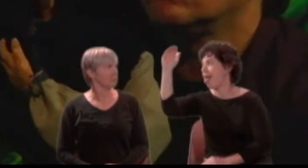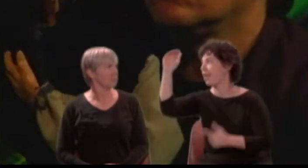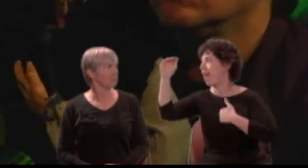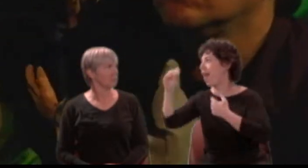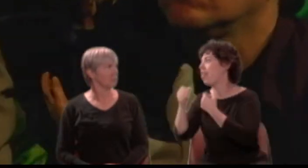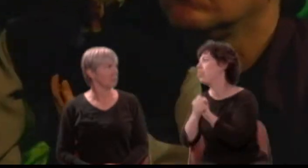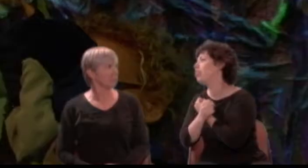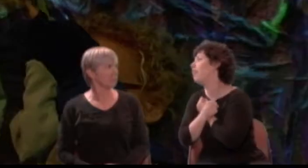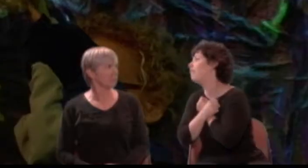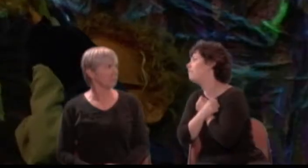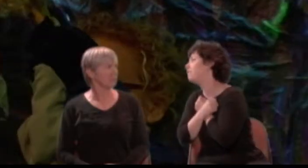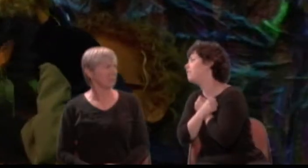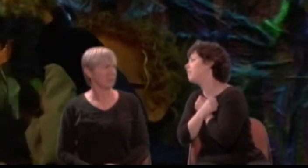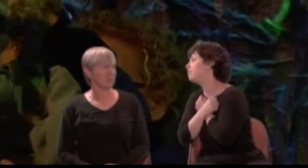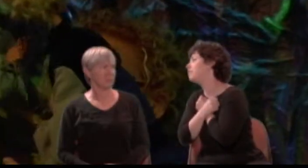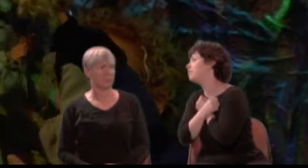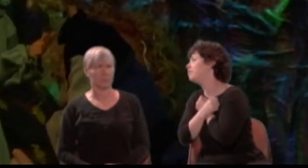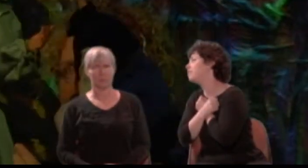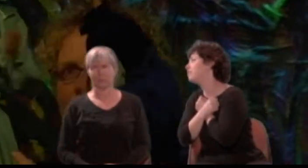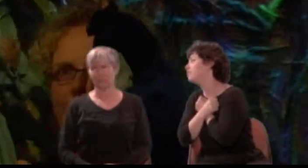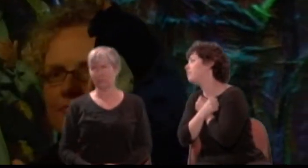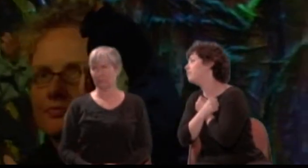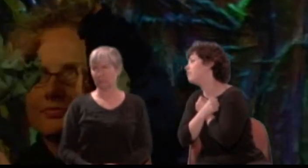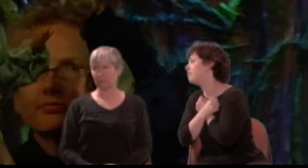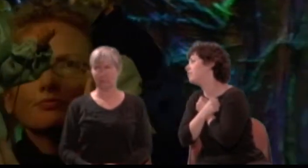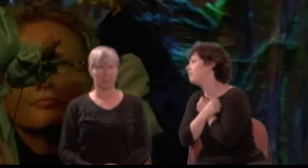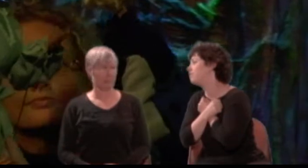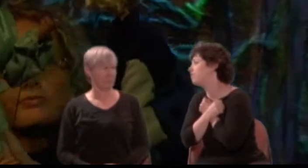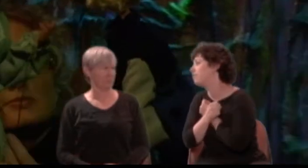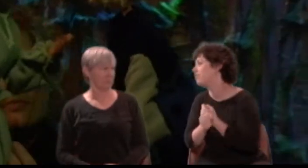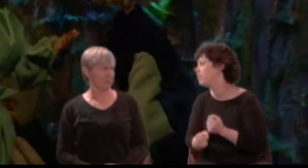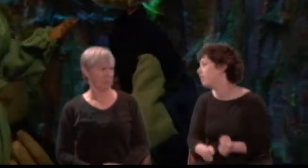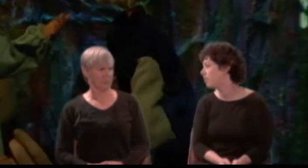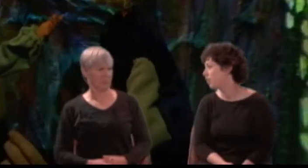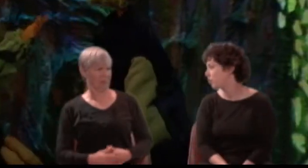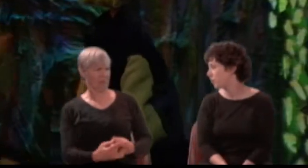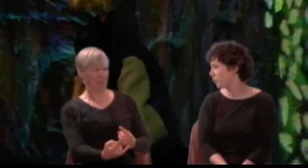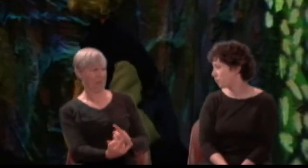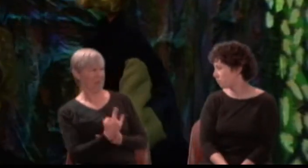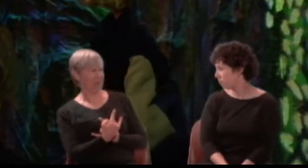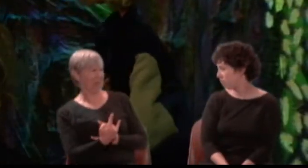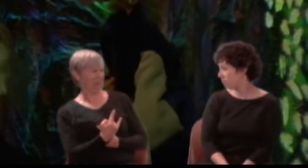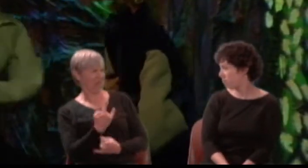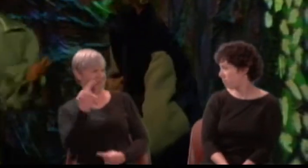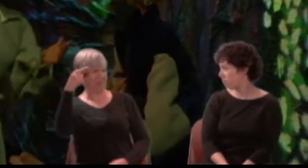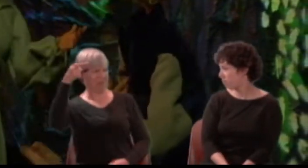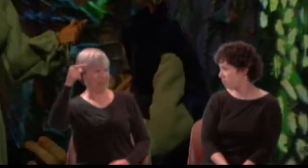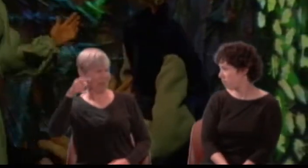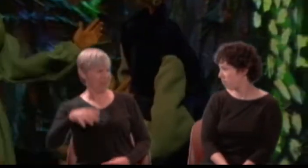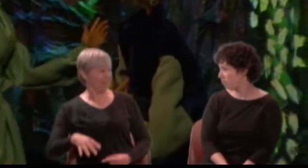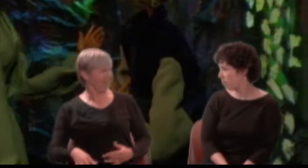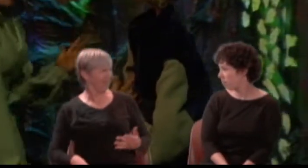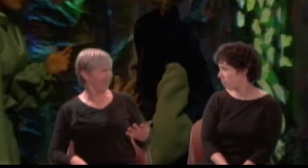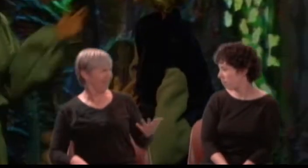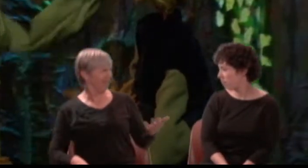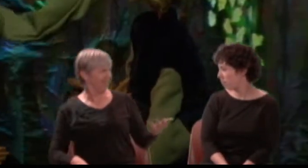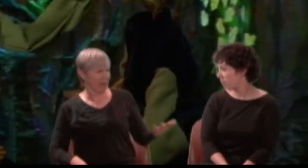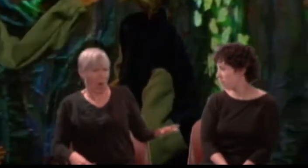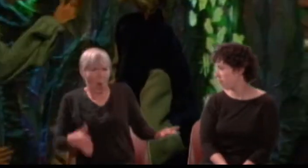Helena: Wherefore was I to this keen mockery born? When at your hands did I deserve this scorn?